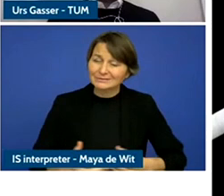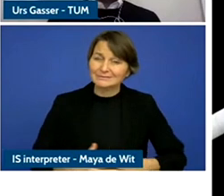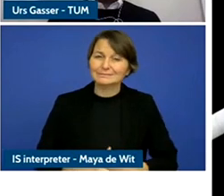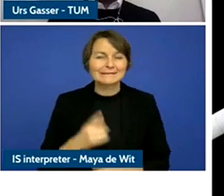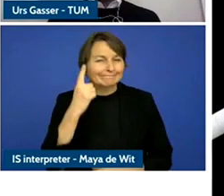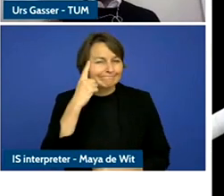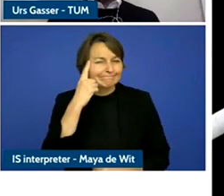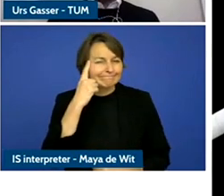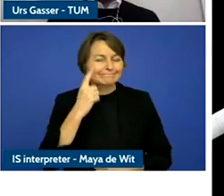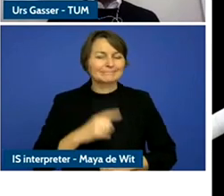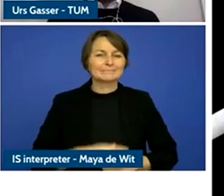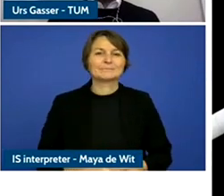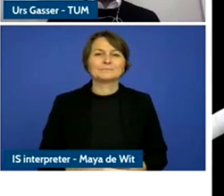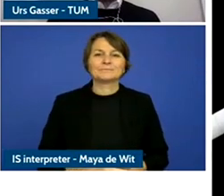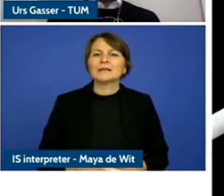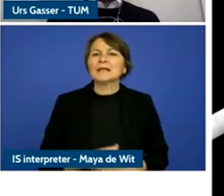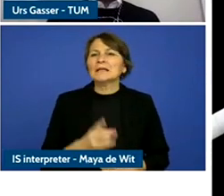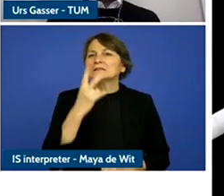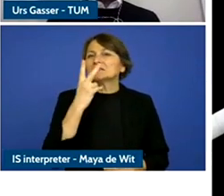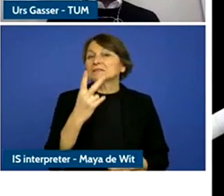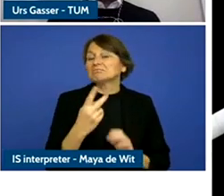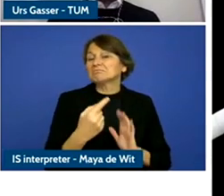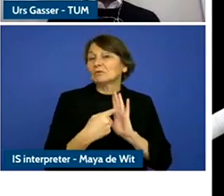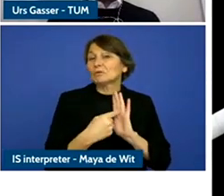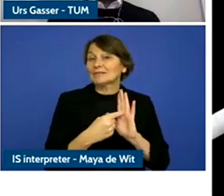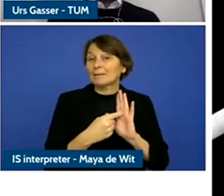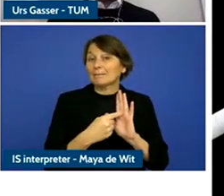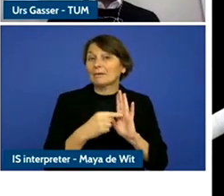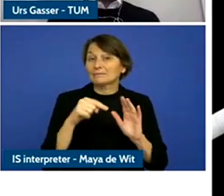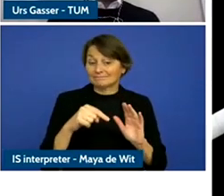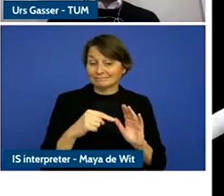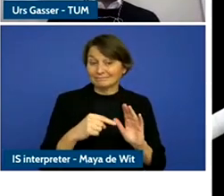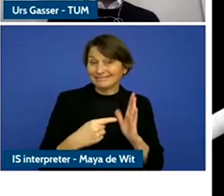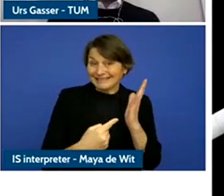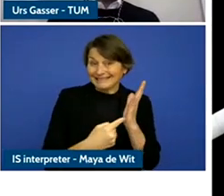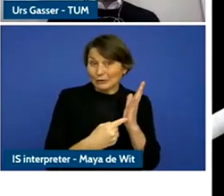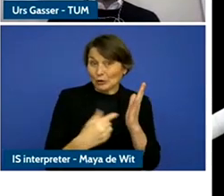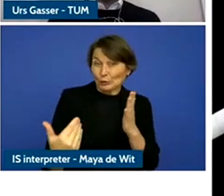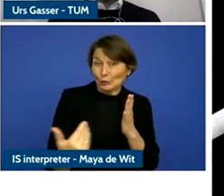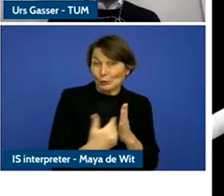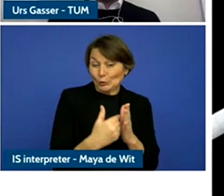We see now, the next generation technologies including artificial